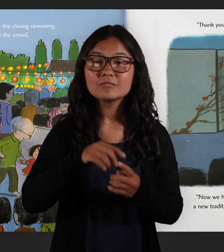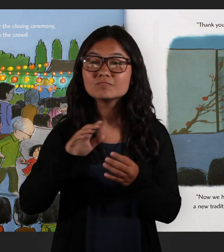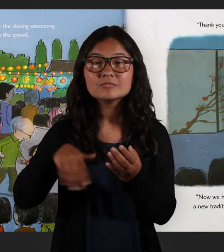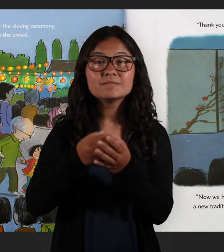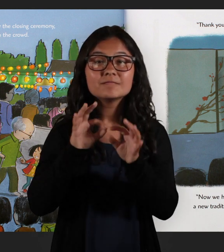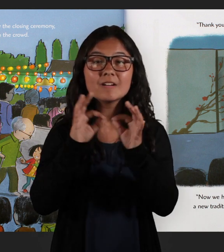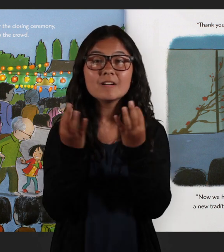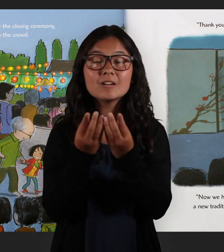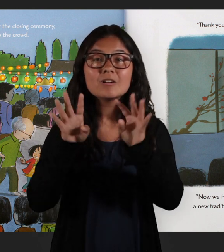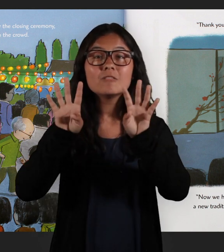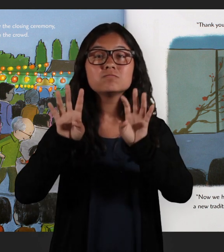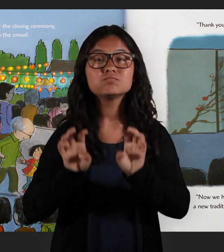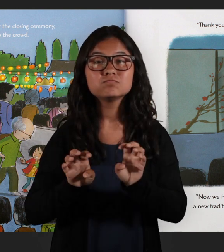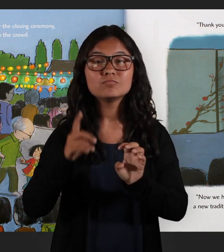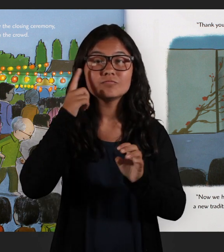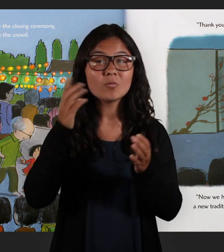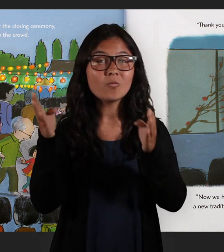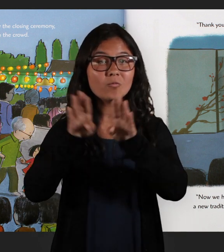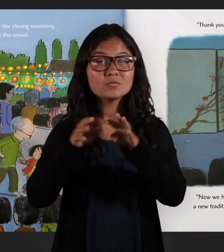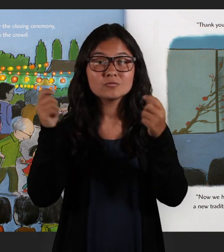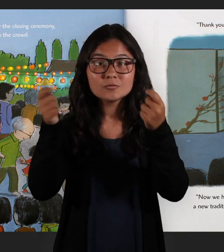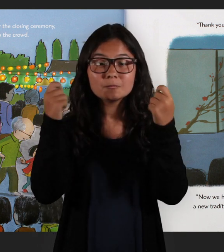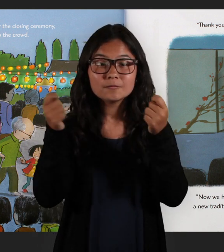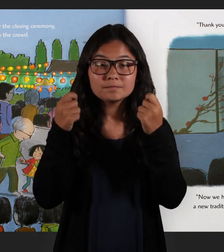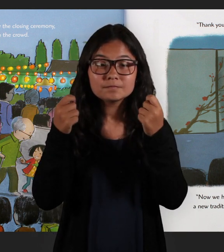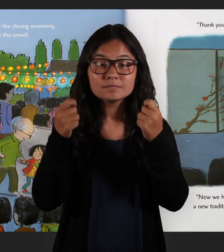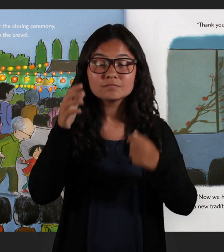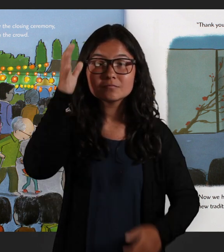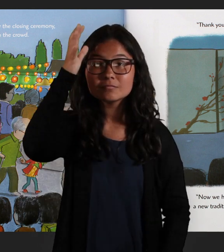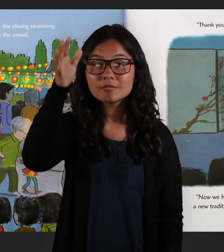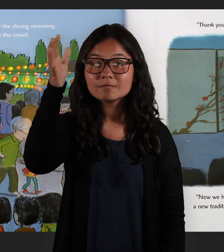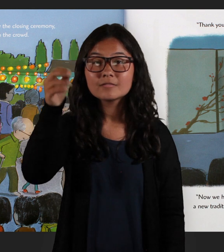When the rest of the family sat down for the closing ceremony, Grandfather